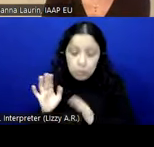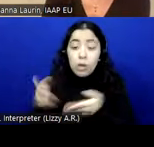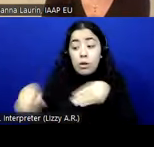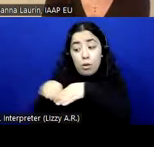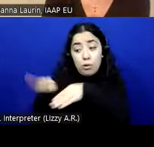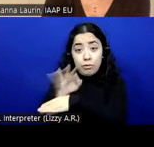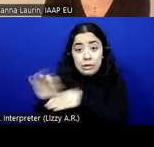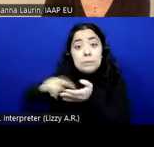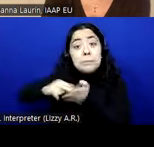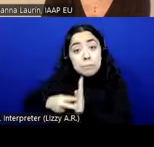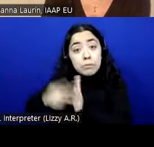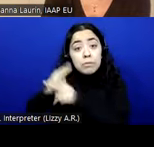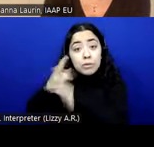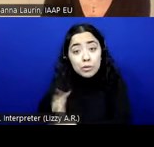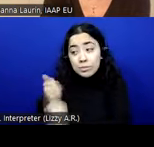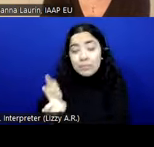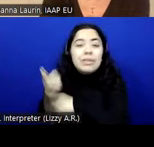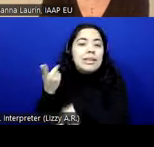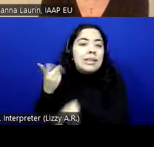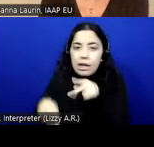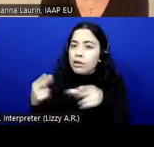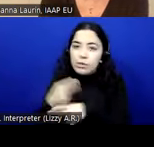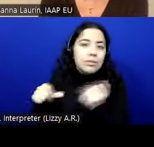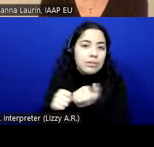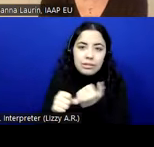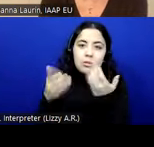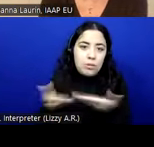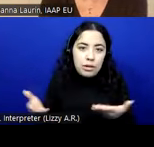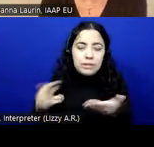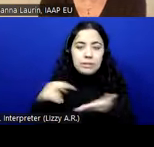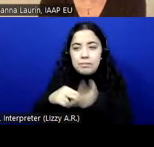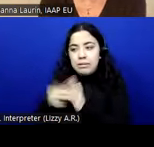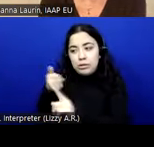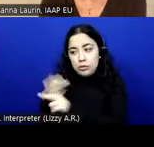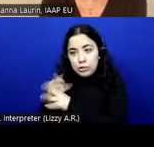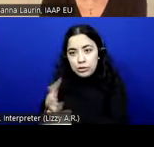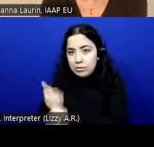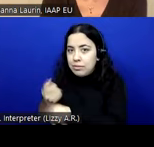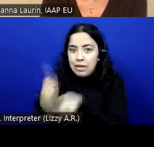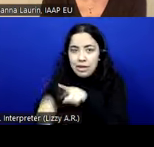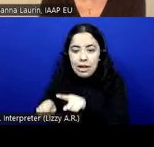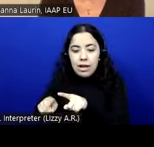that the user cannot use assisted products, cannot activate them, cannot install them. So